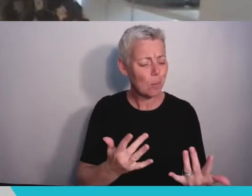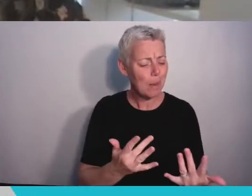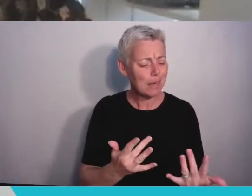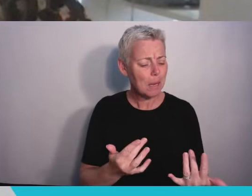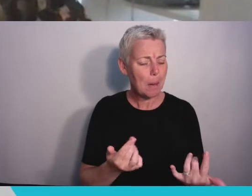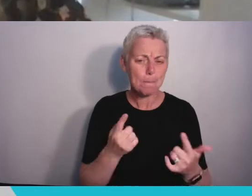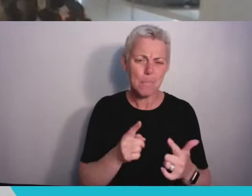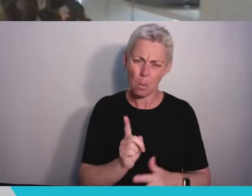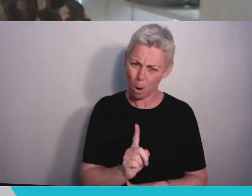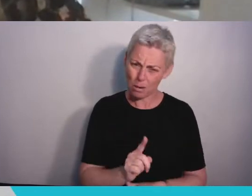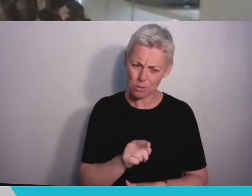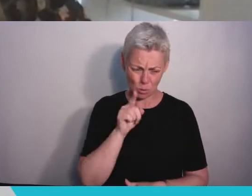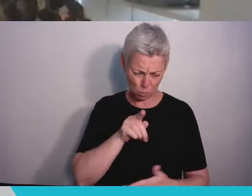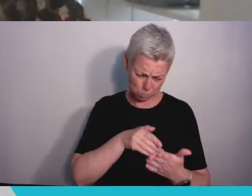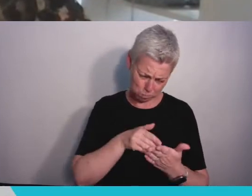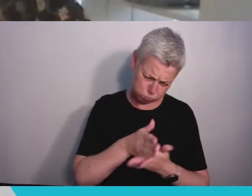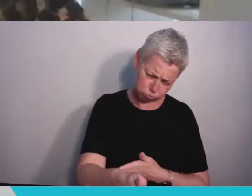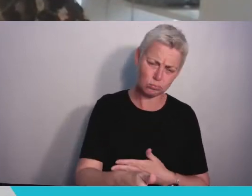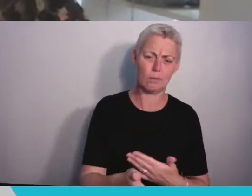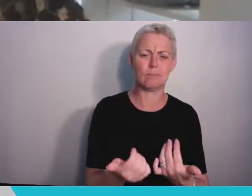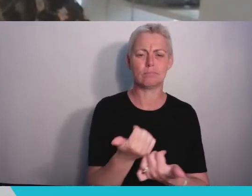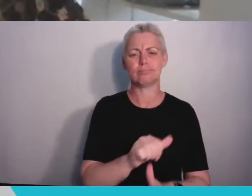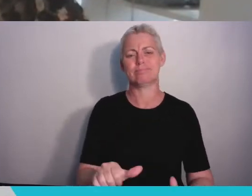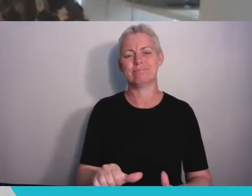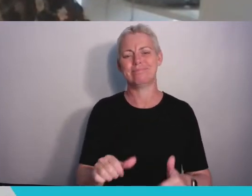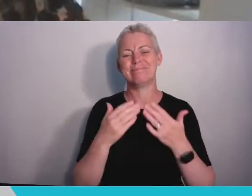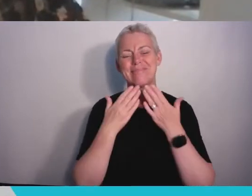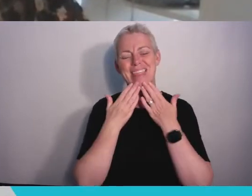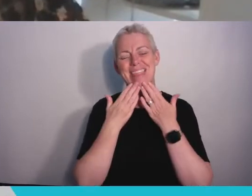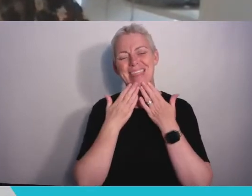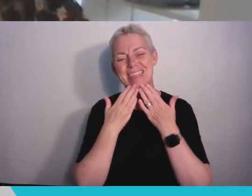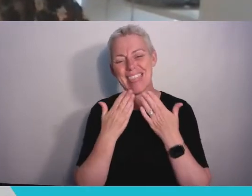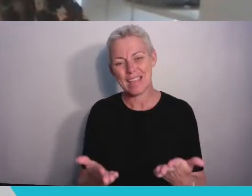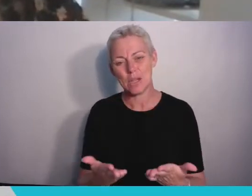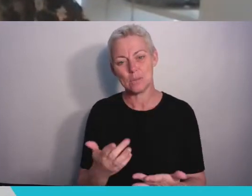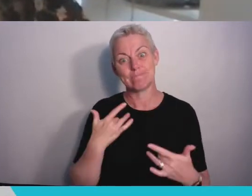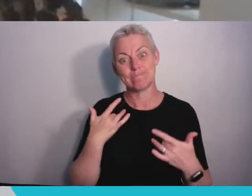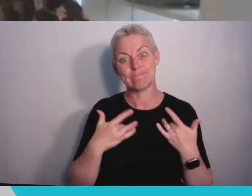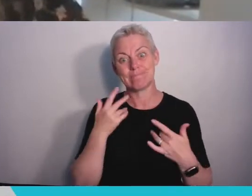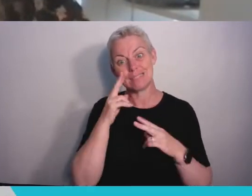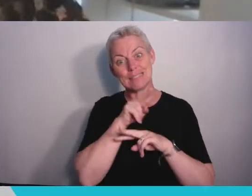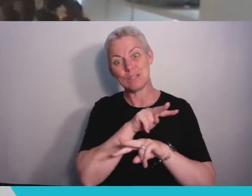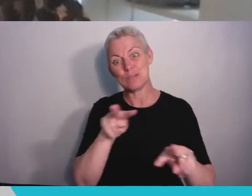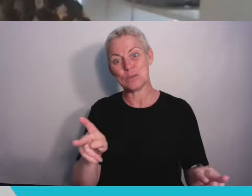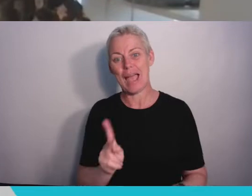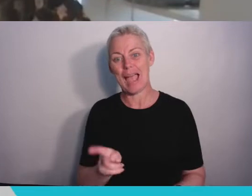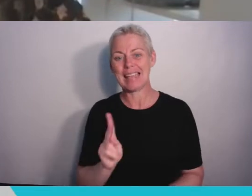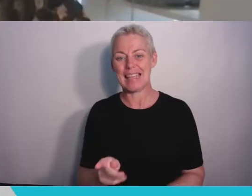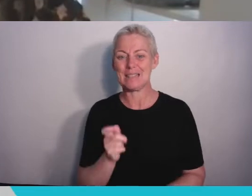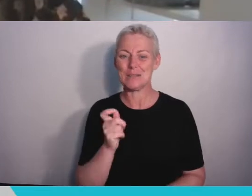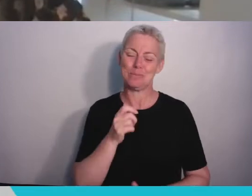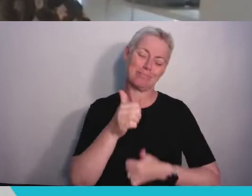Thank you everyone for listening. I look forward to seeing you back in Bristol again soon. Congratulations again, Class of 2021.